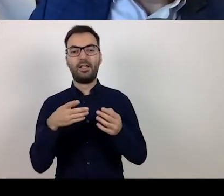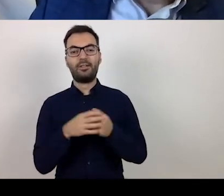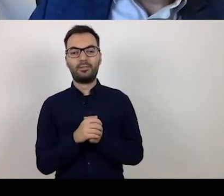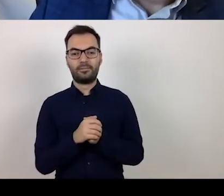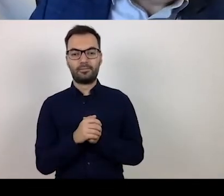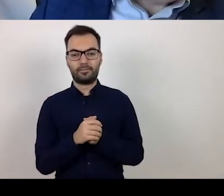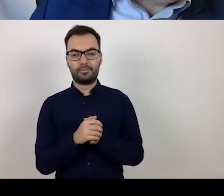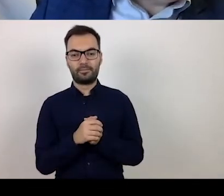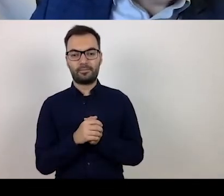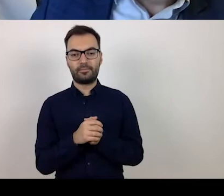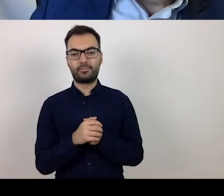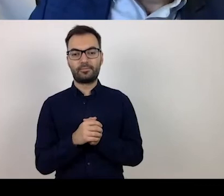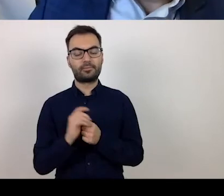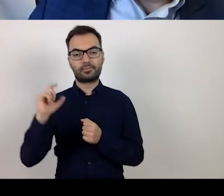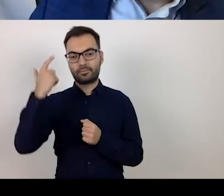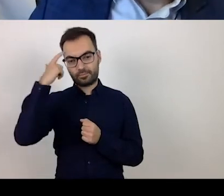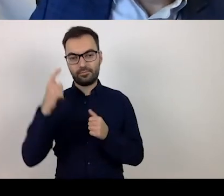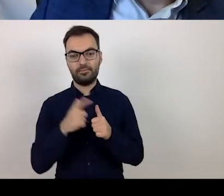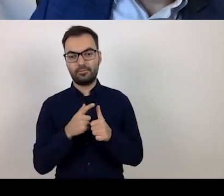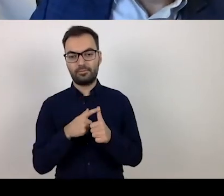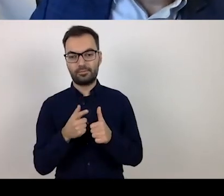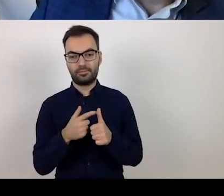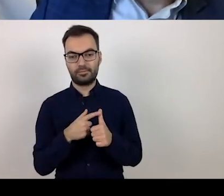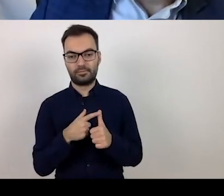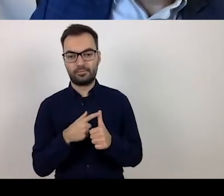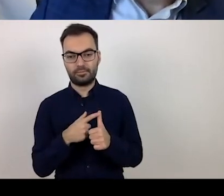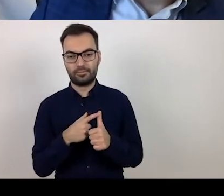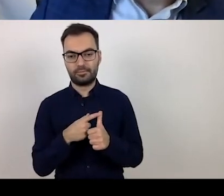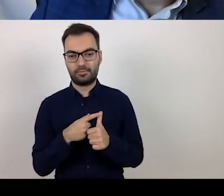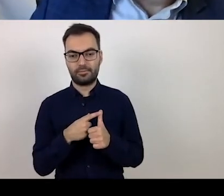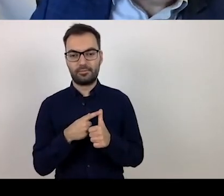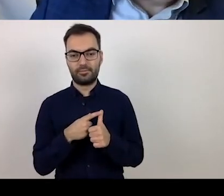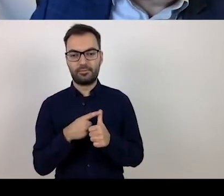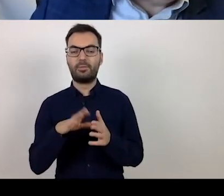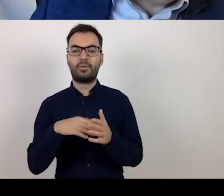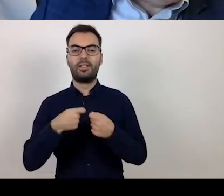is considered to be mainly trading in alcoholic beverages, tobacco,